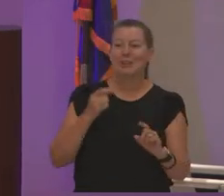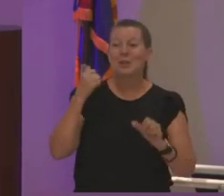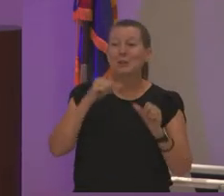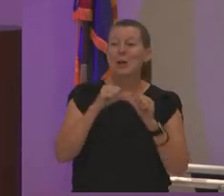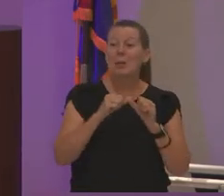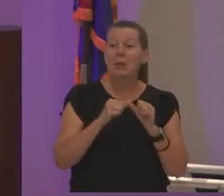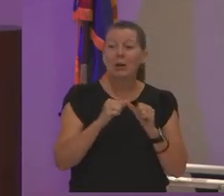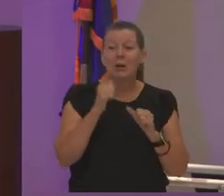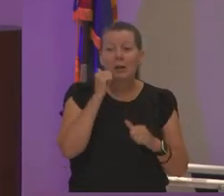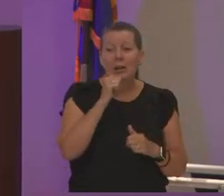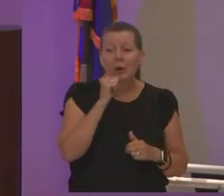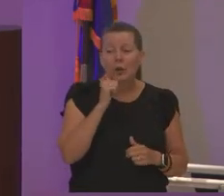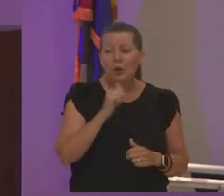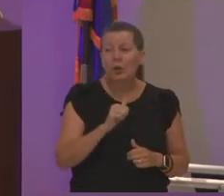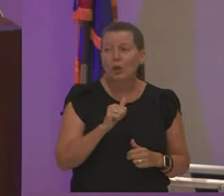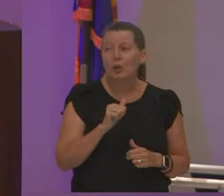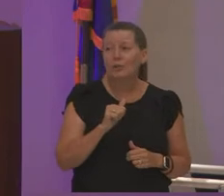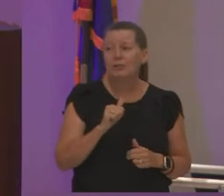are sitting in the speech but i got to say it because i'm stupid like that